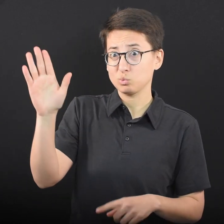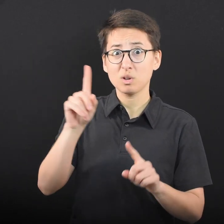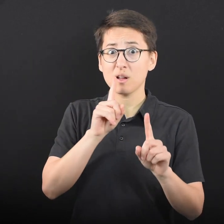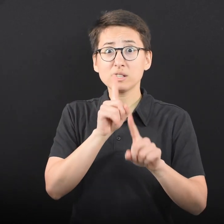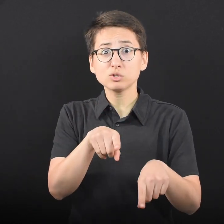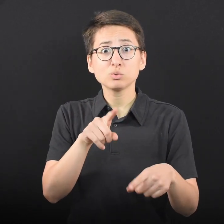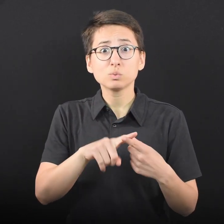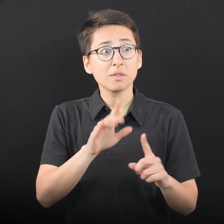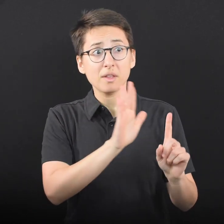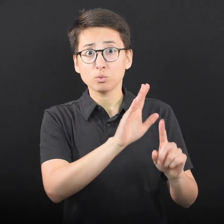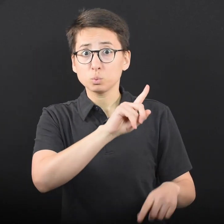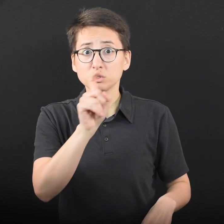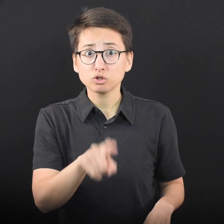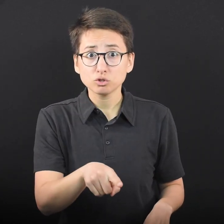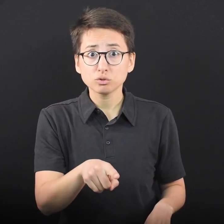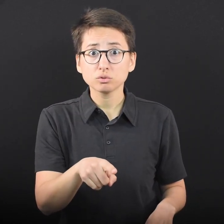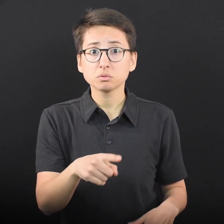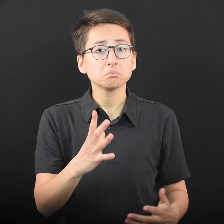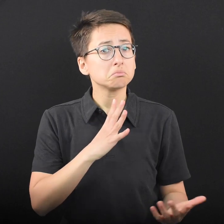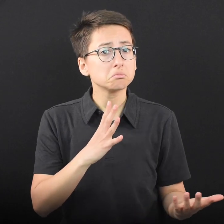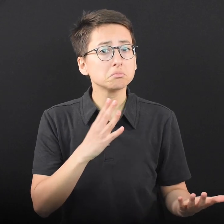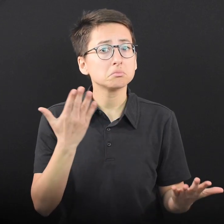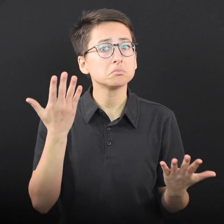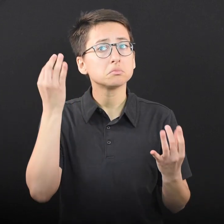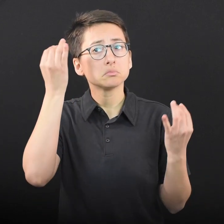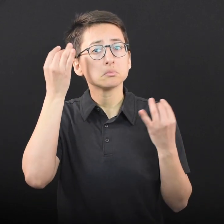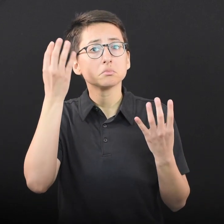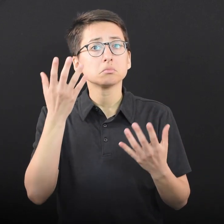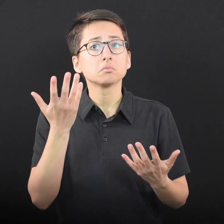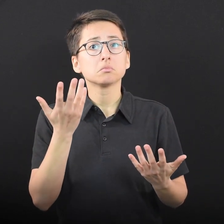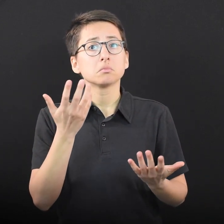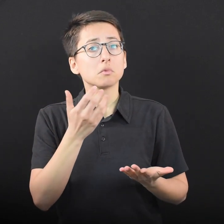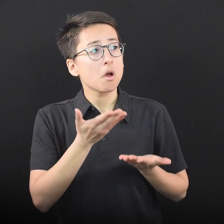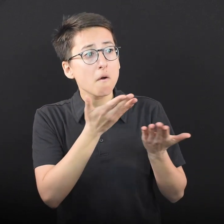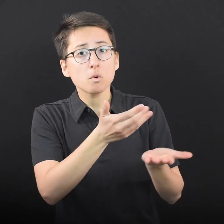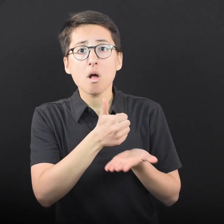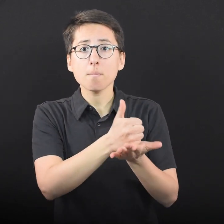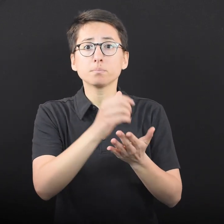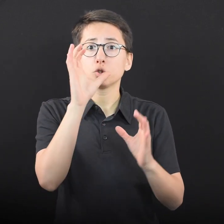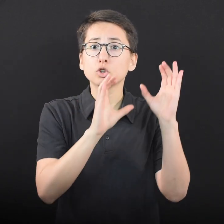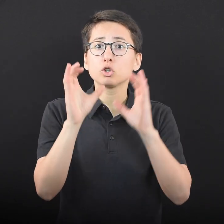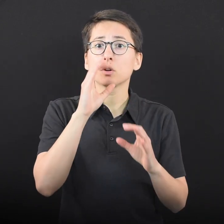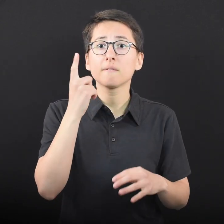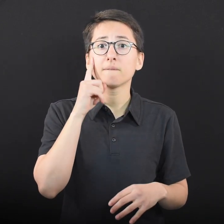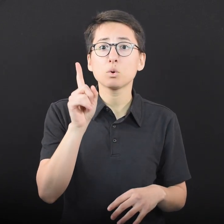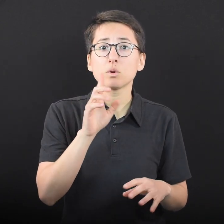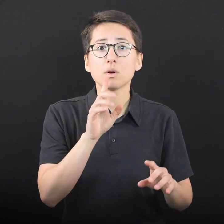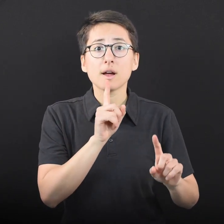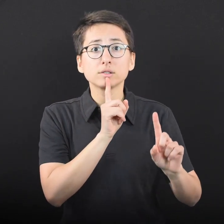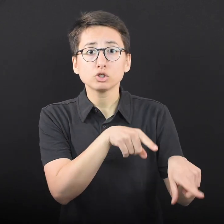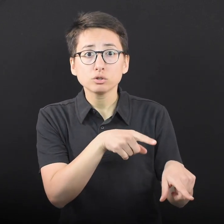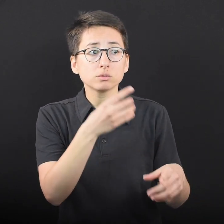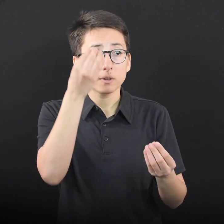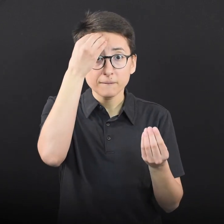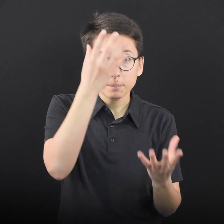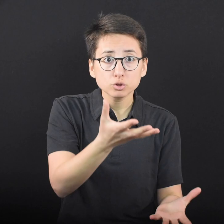If you don’t know the answer to their questions, consider offering to help look for information.